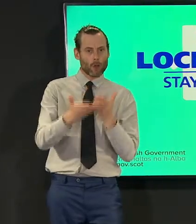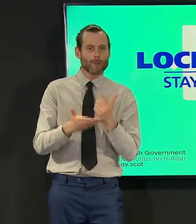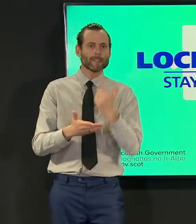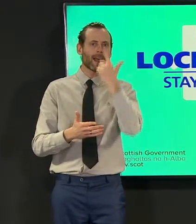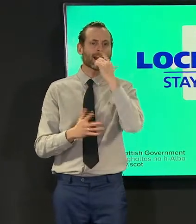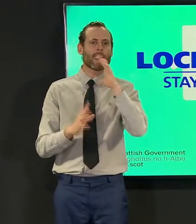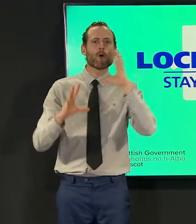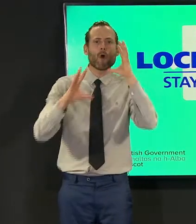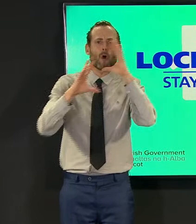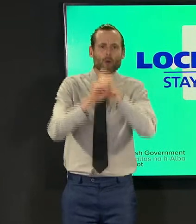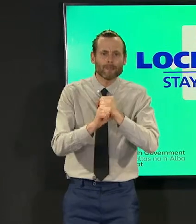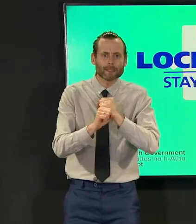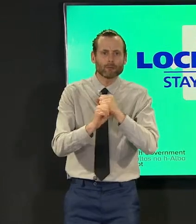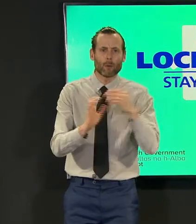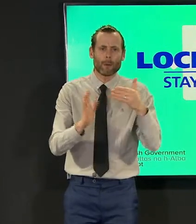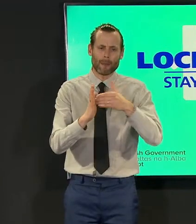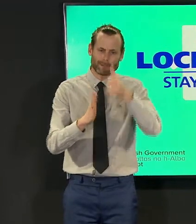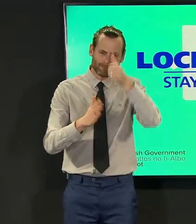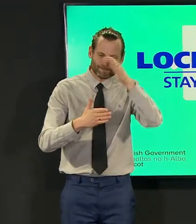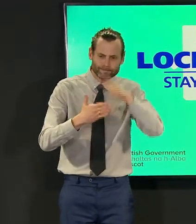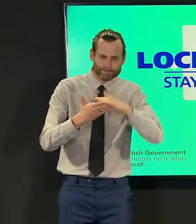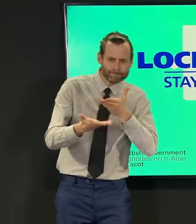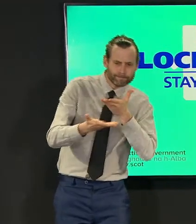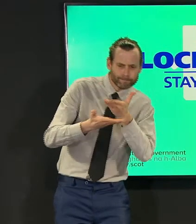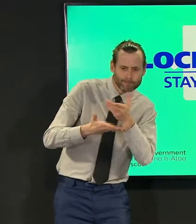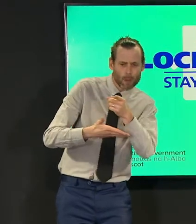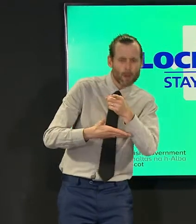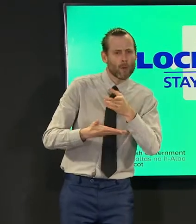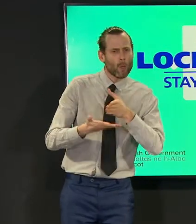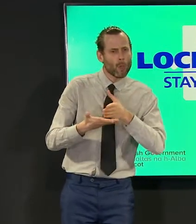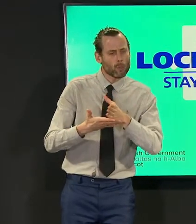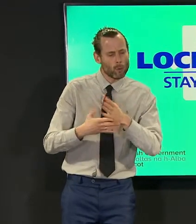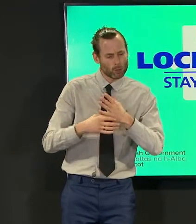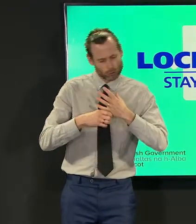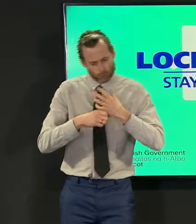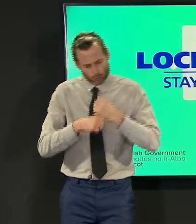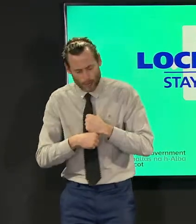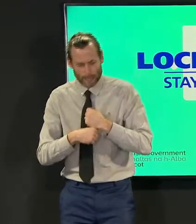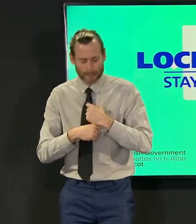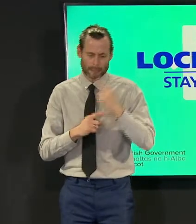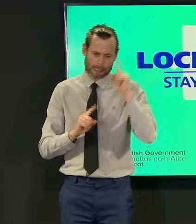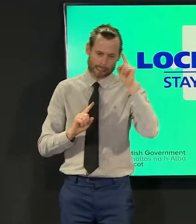and expert care for professionals who are suffering from a range of issues including